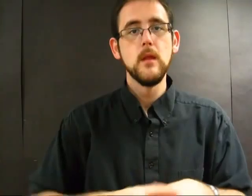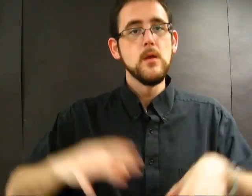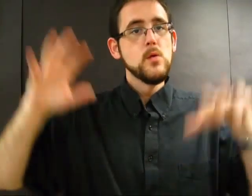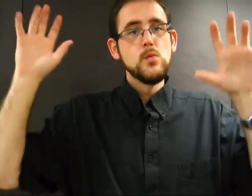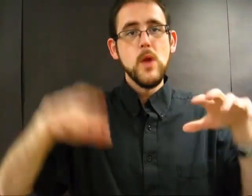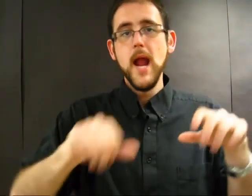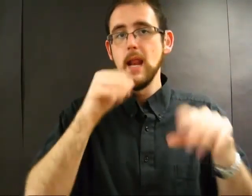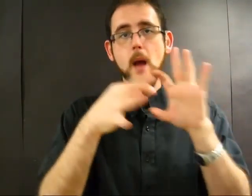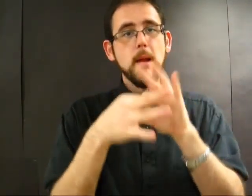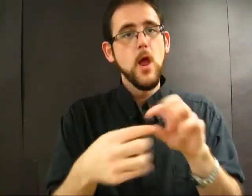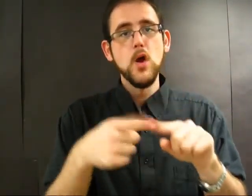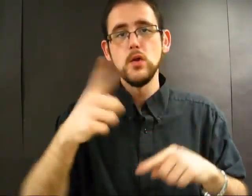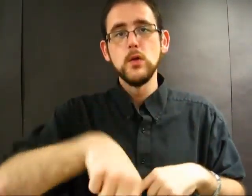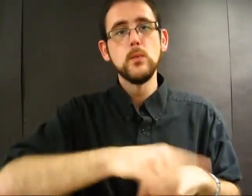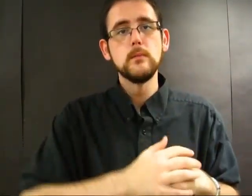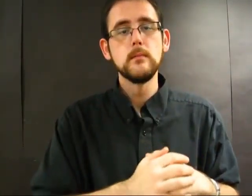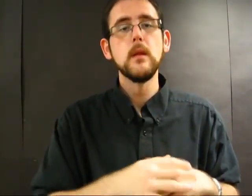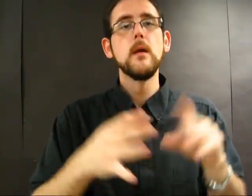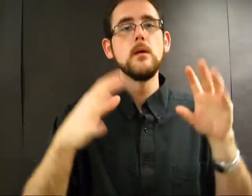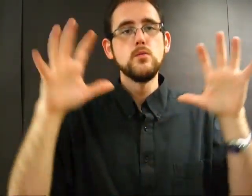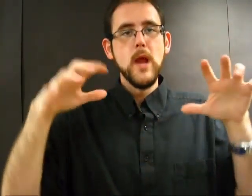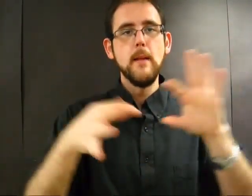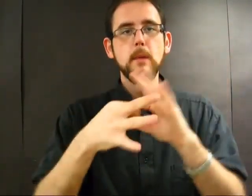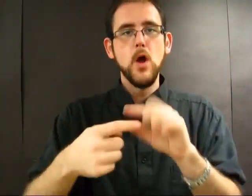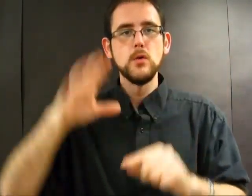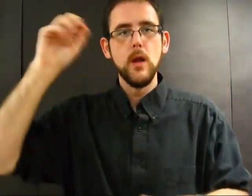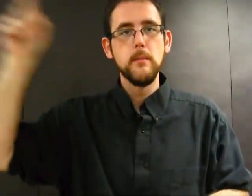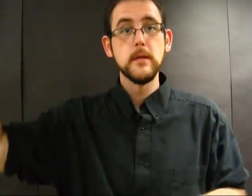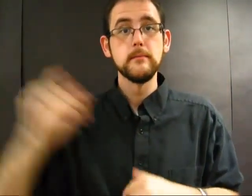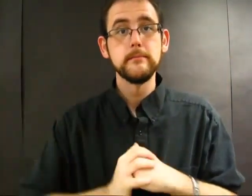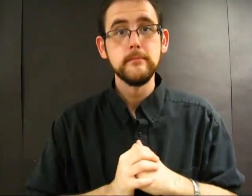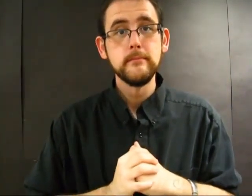The rain no longer belongs to you; it belongs to the company.